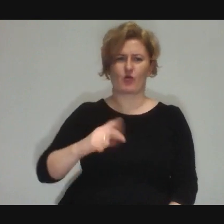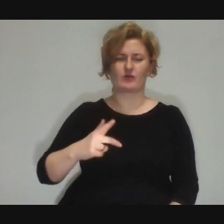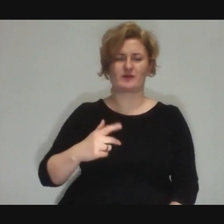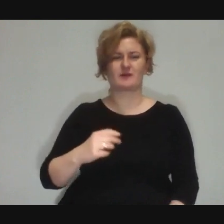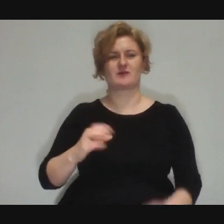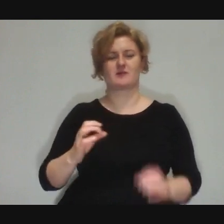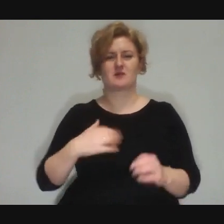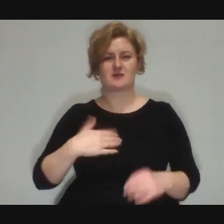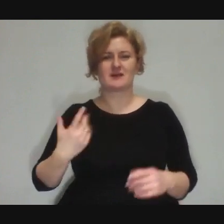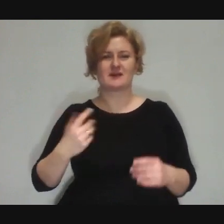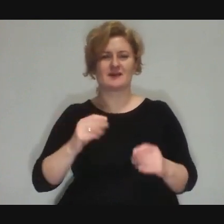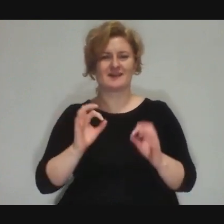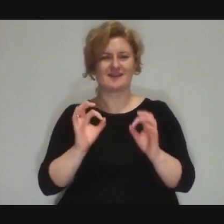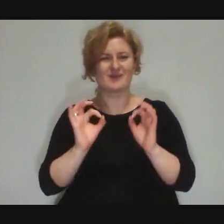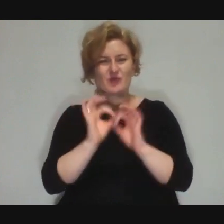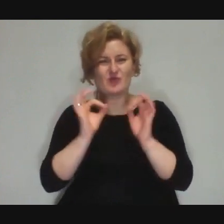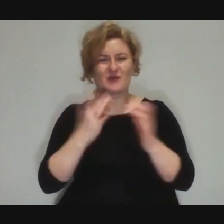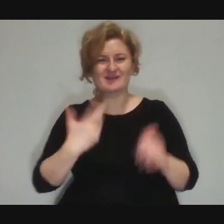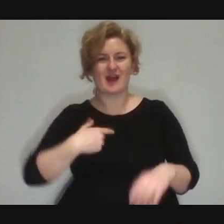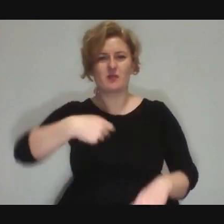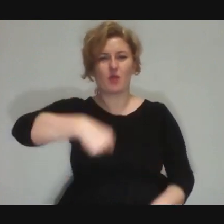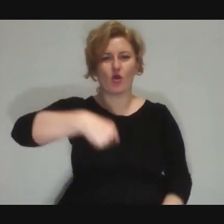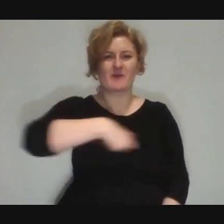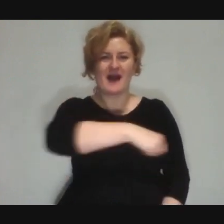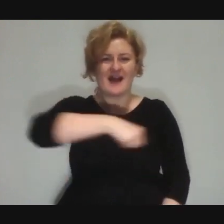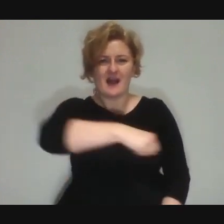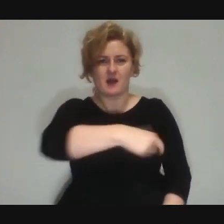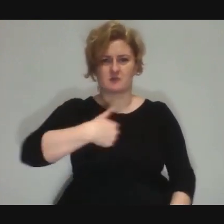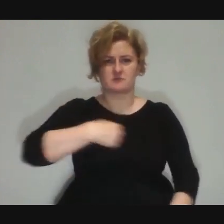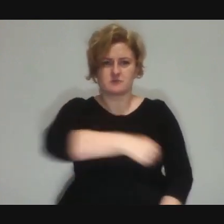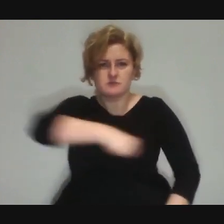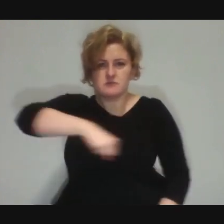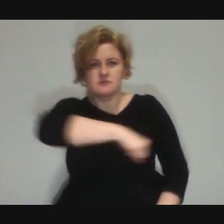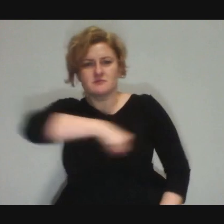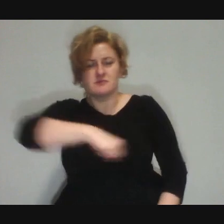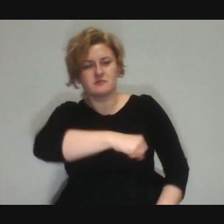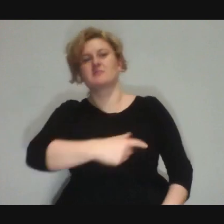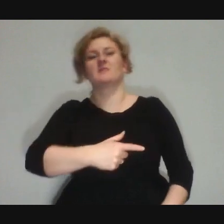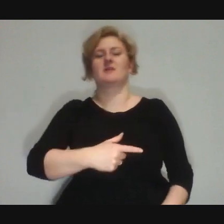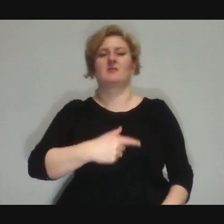and the guy started to struggle with him and almost got into a fight...